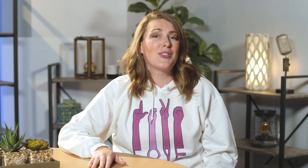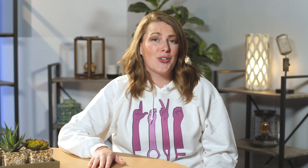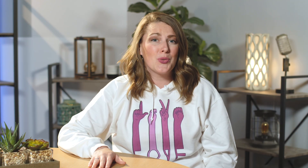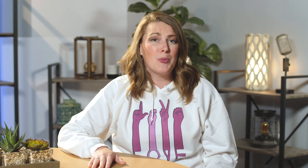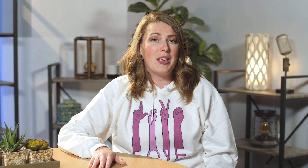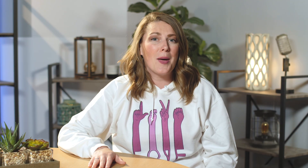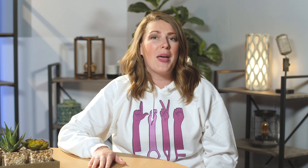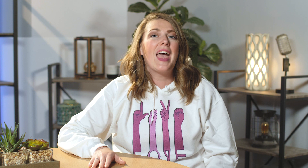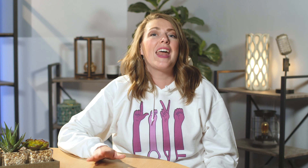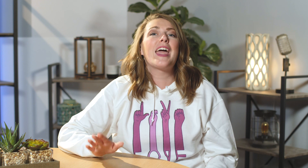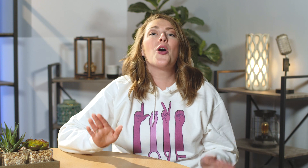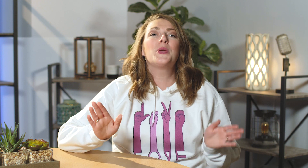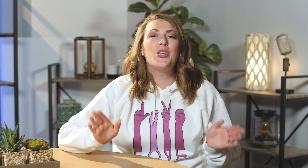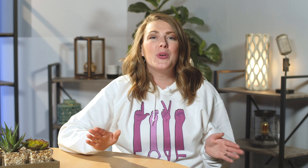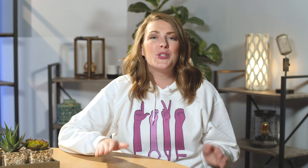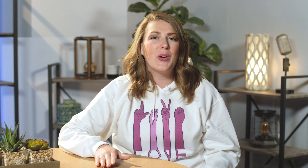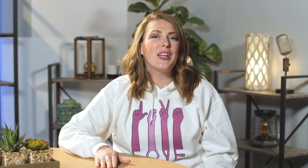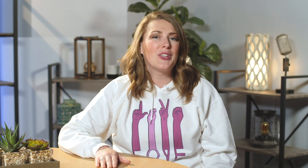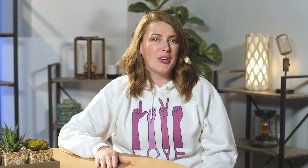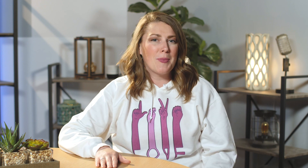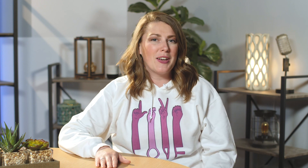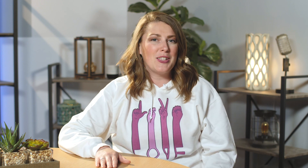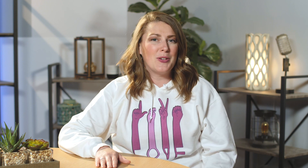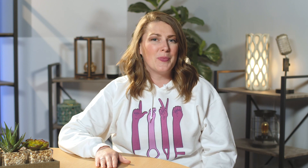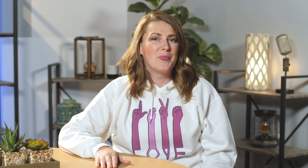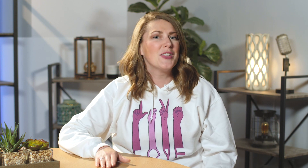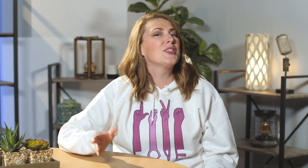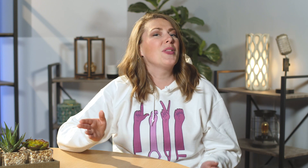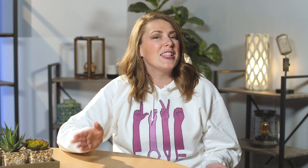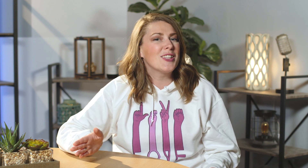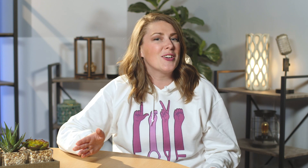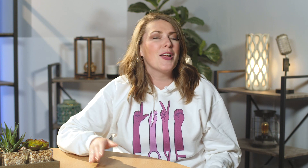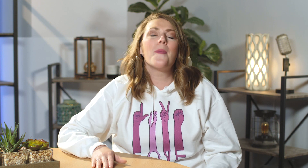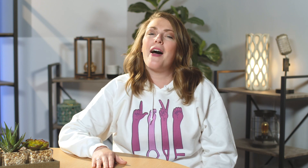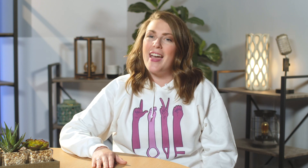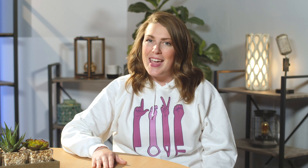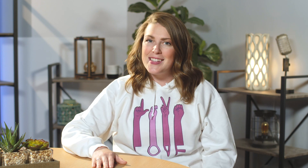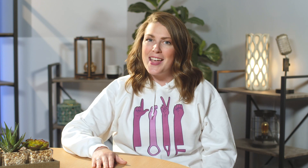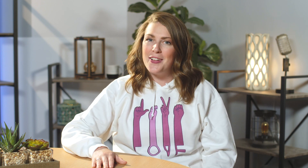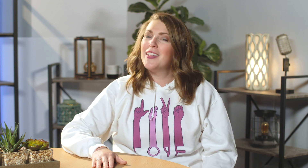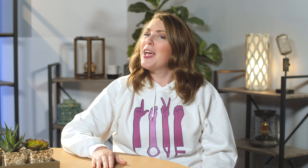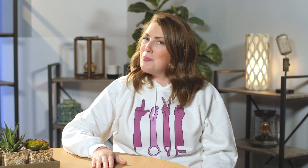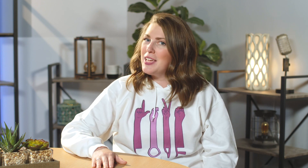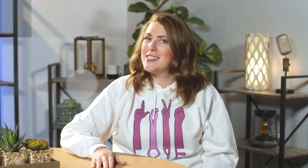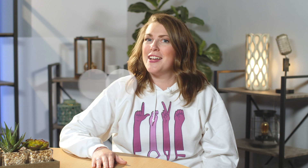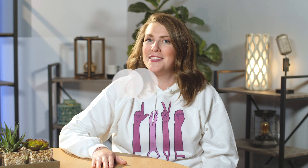virtual meetup and i hope you enjoy learning about it too so let's learn about asl and bsl